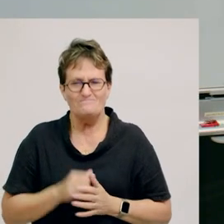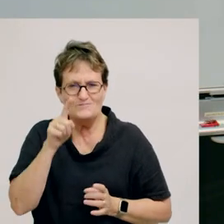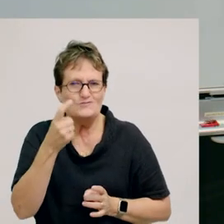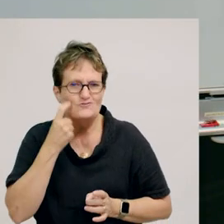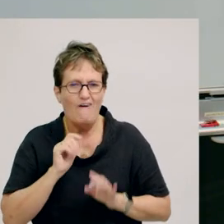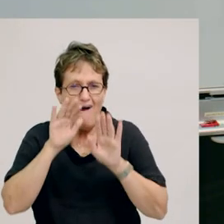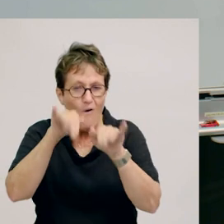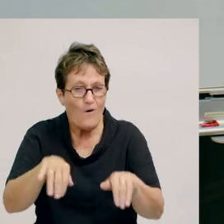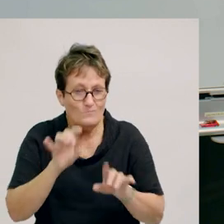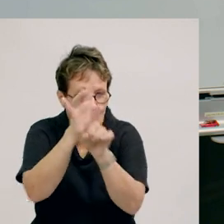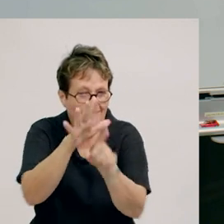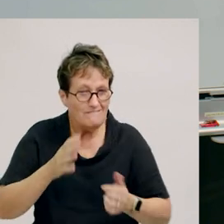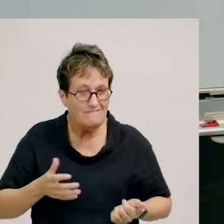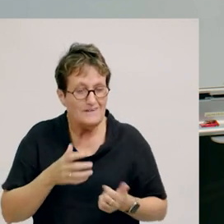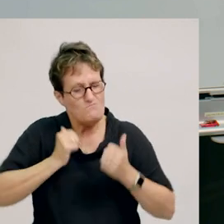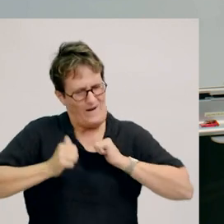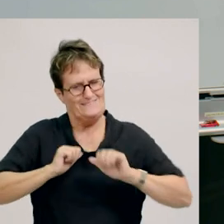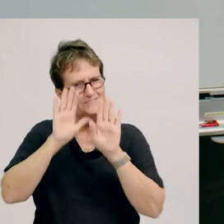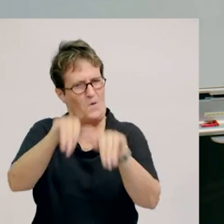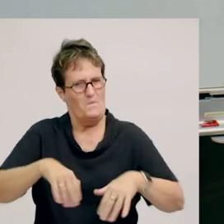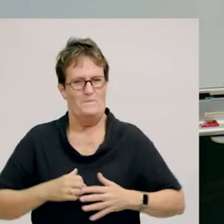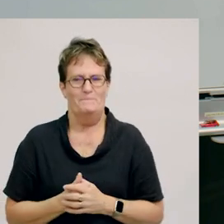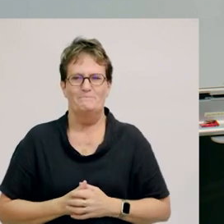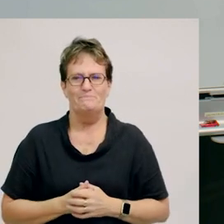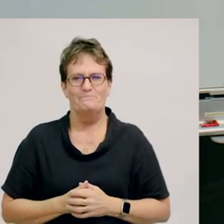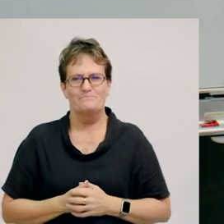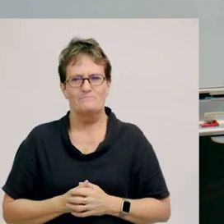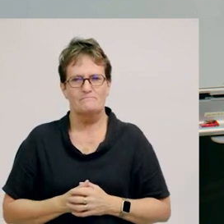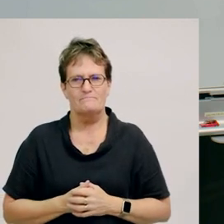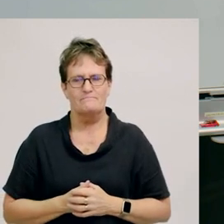Have a go at home. Have some practice.